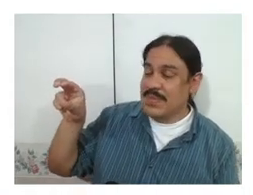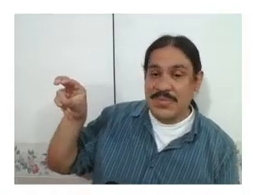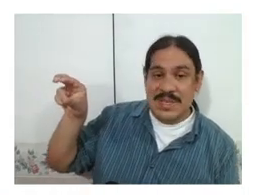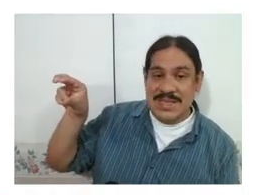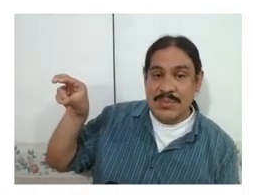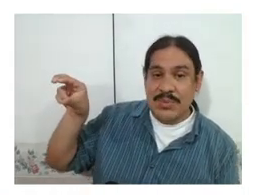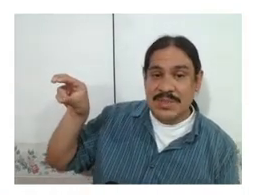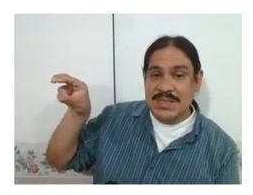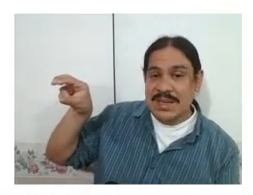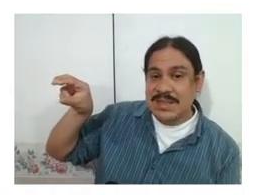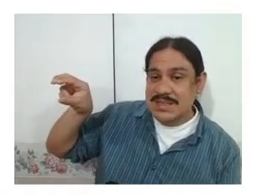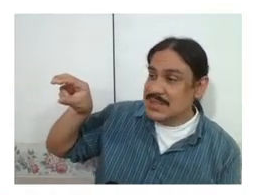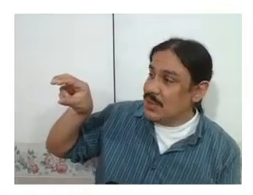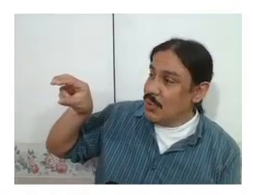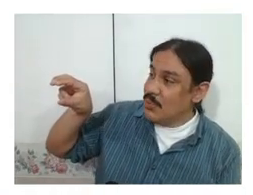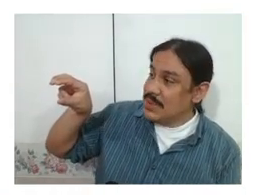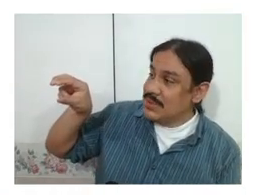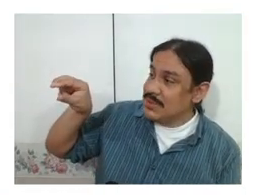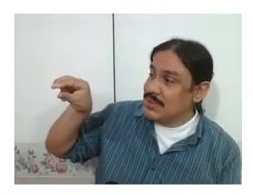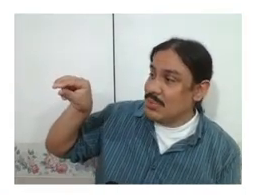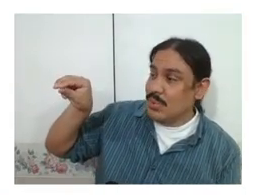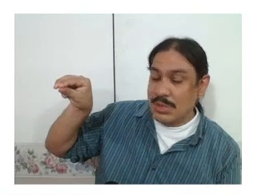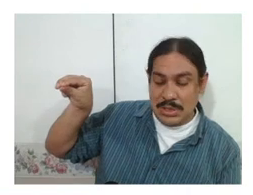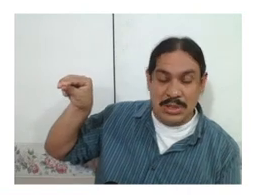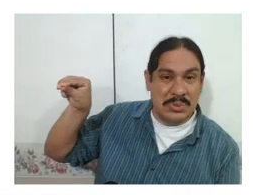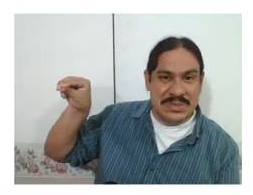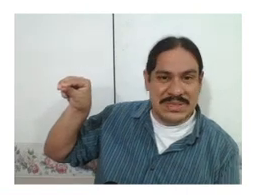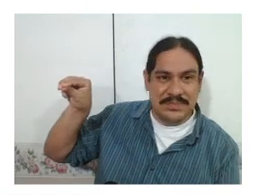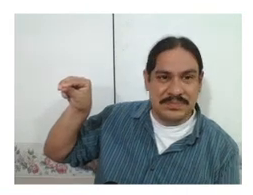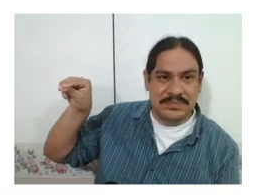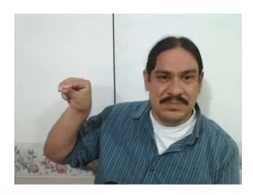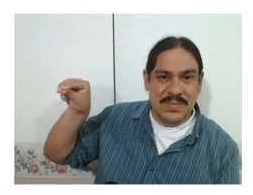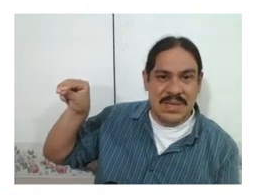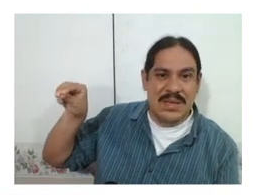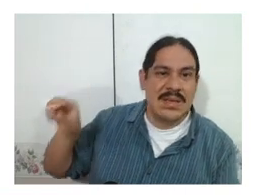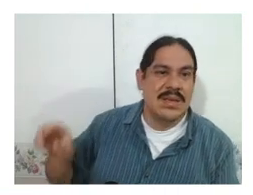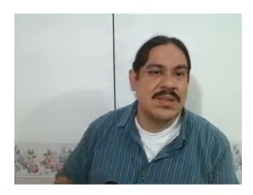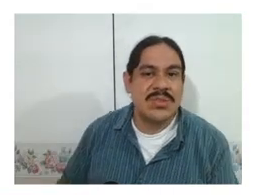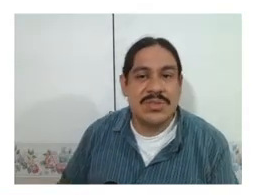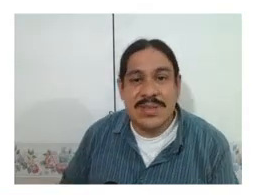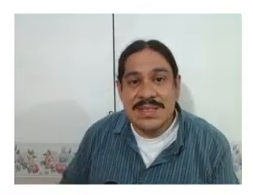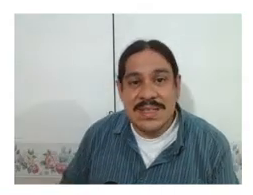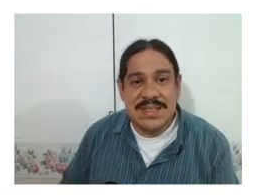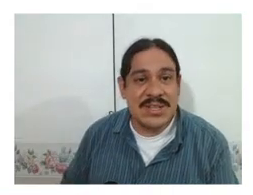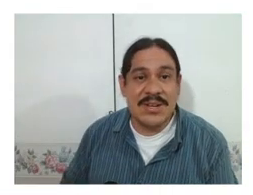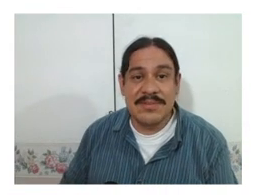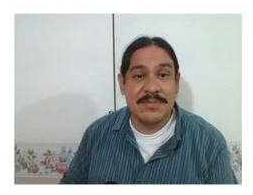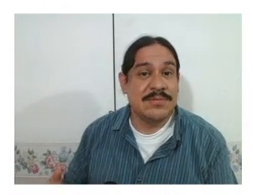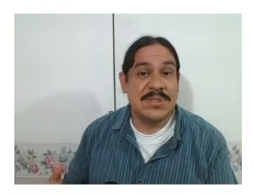for example, a sign that's open or closed